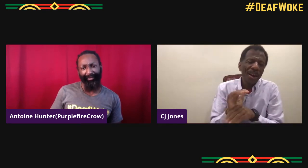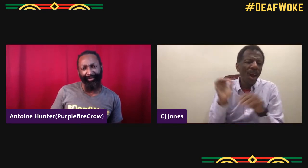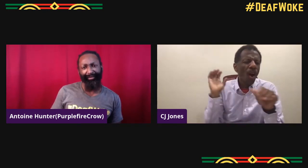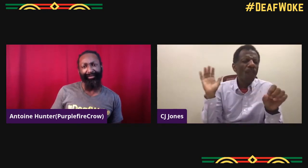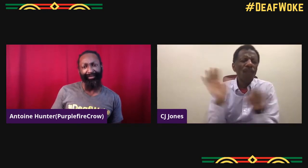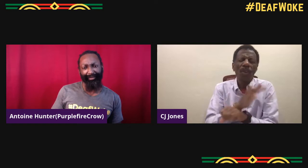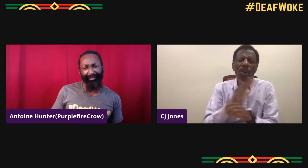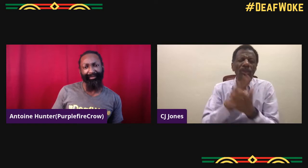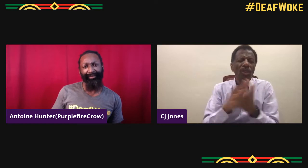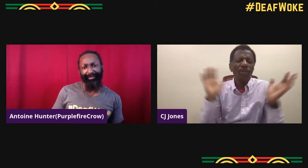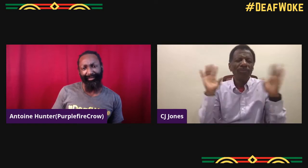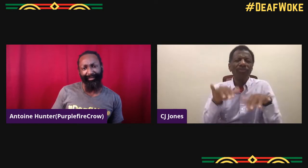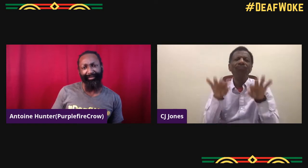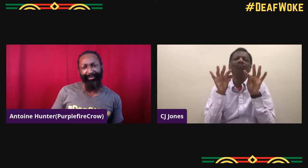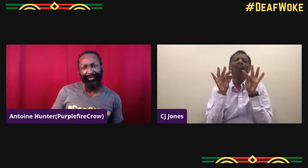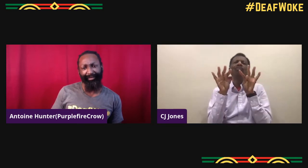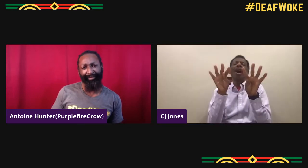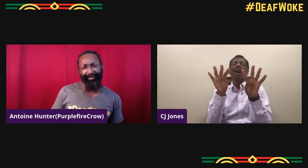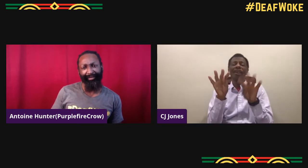and so I was doing a show every Wednesday night